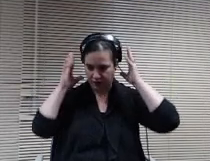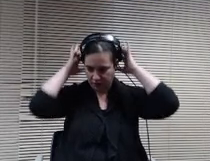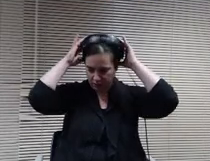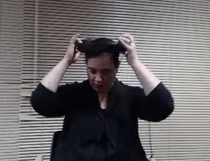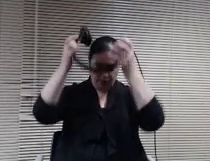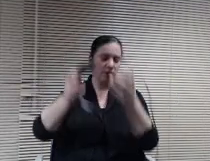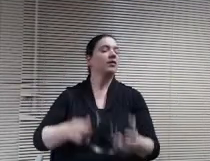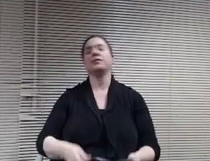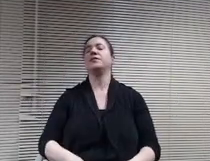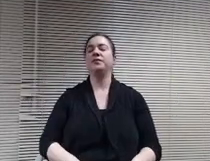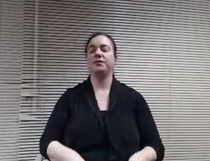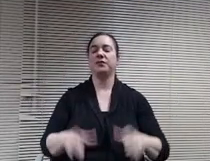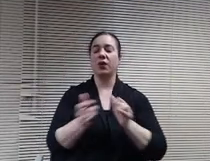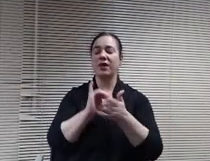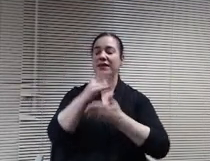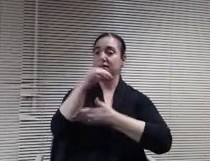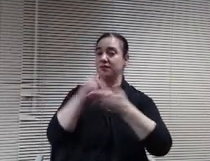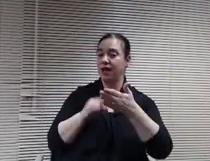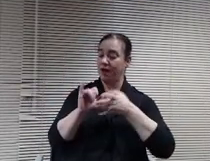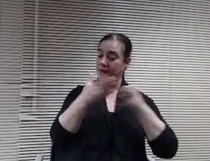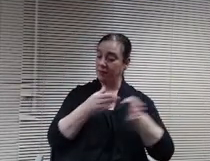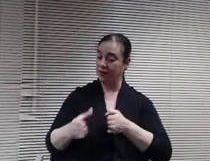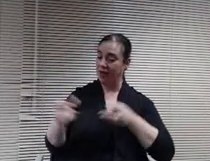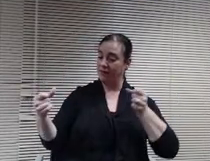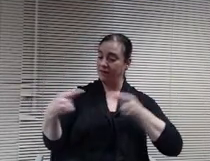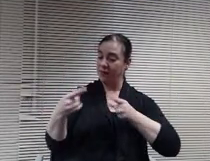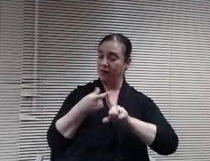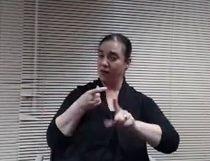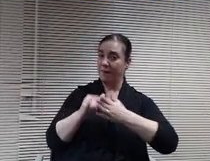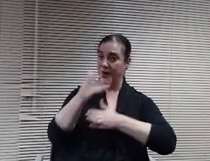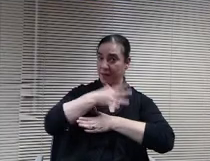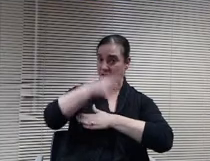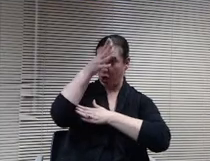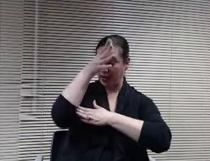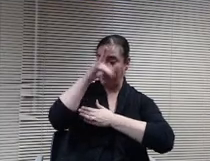the feedback we got from some of the parents is the need for